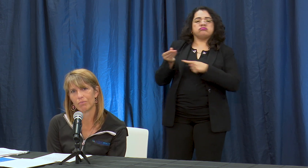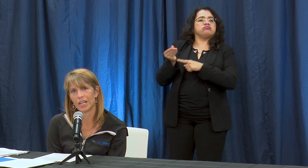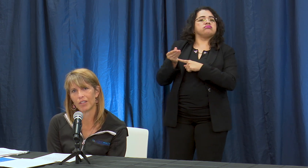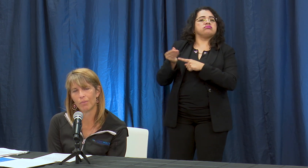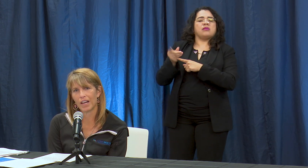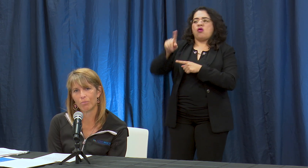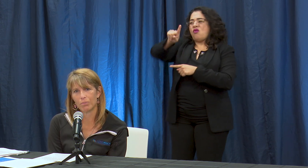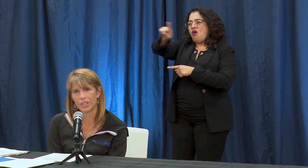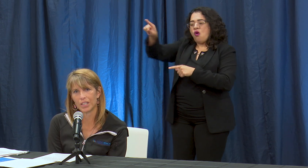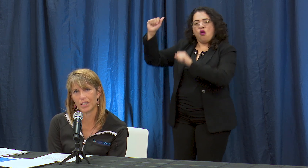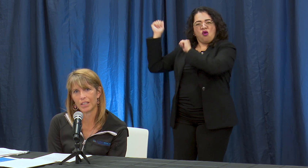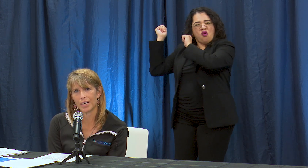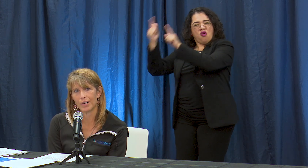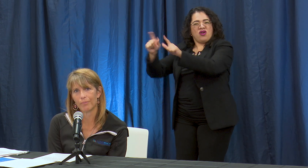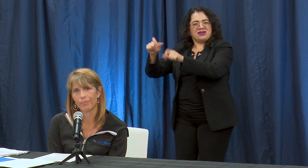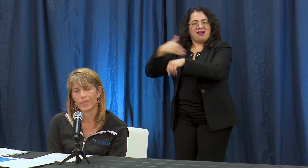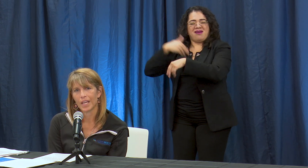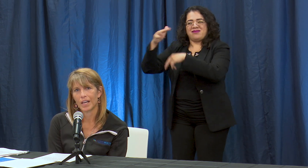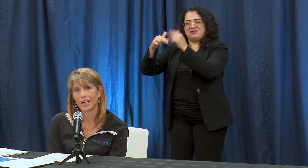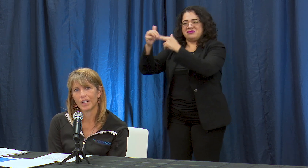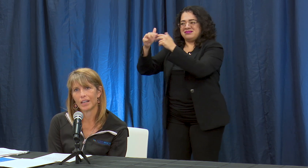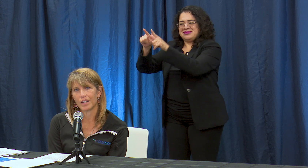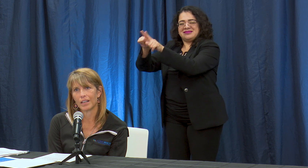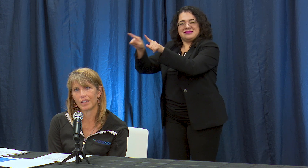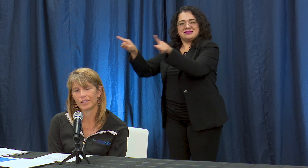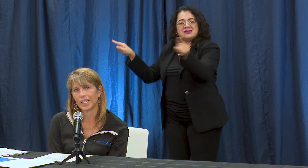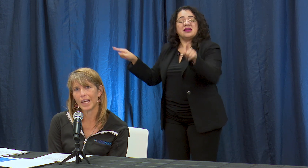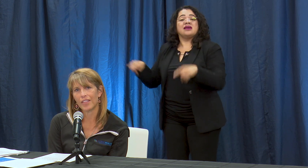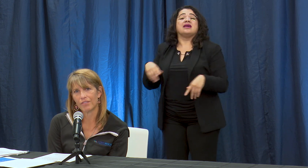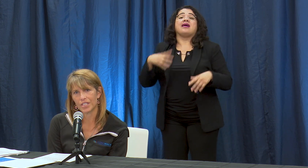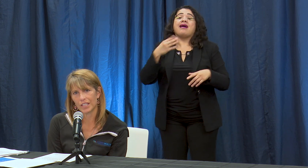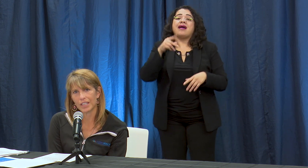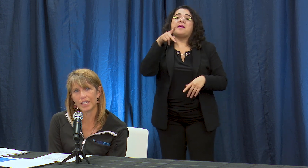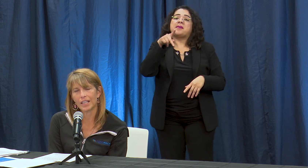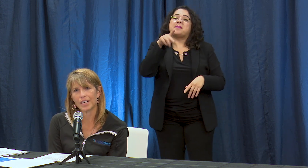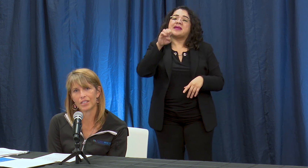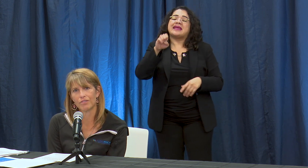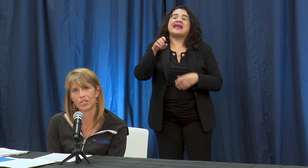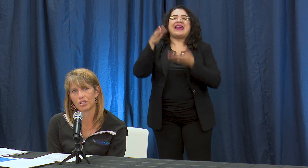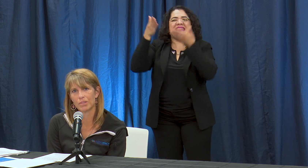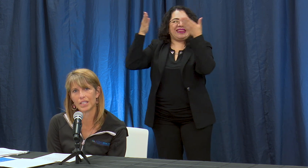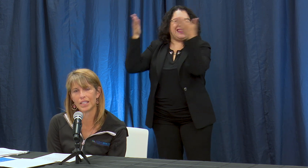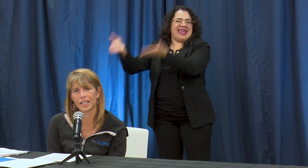many of them have PPE like at the facility sufficient to meet the need,